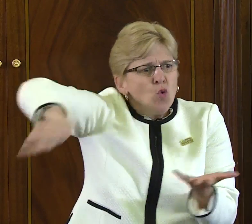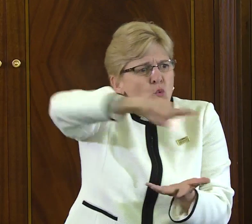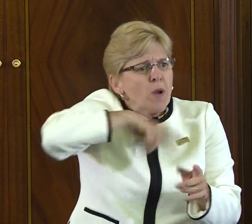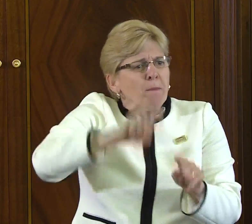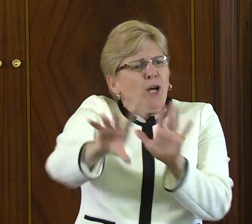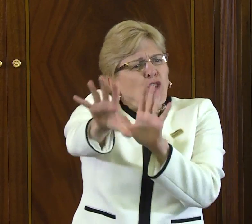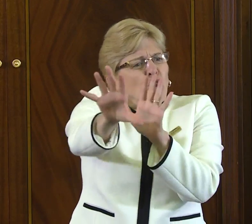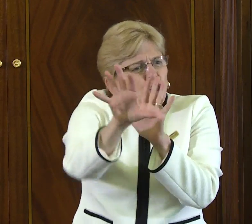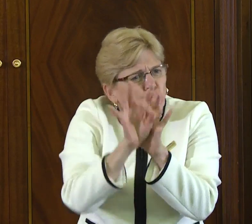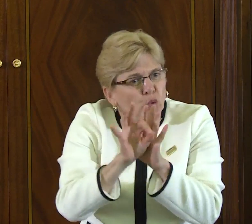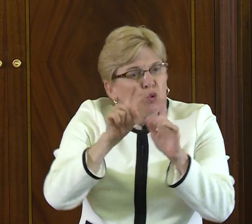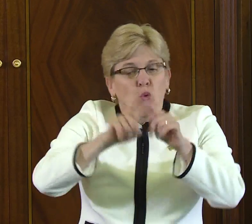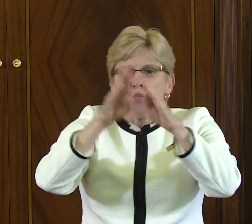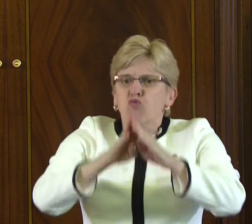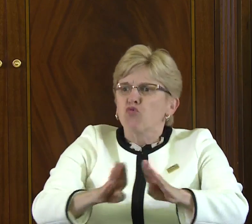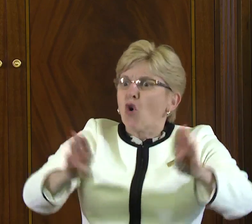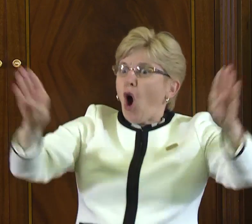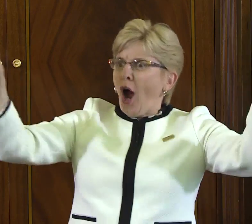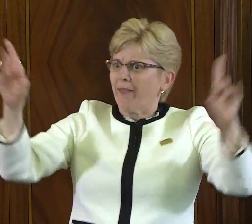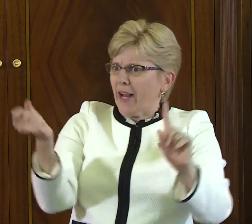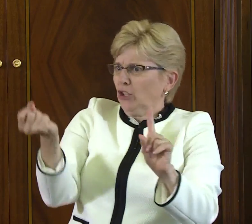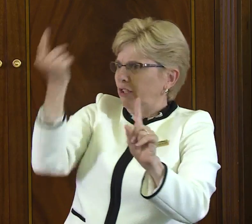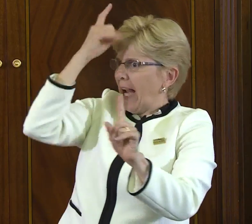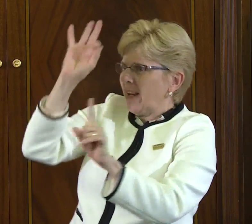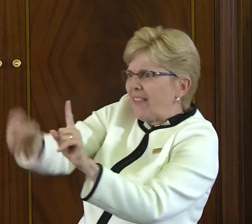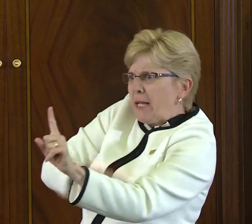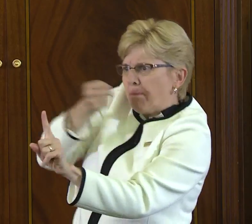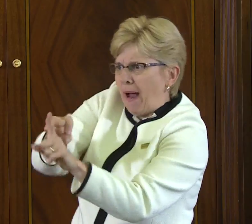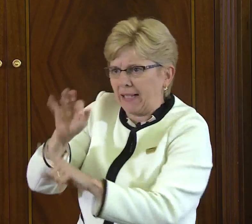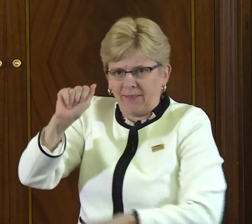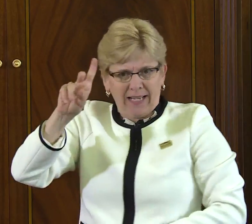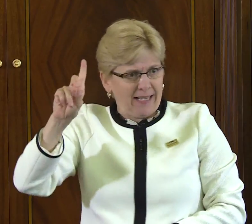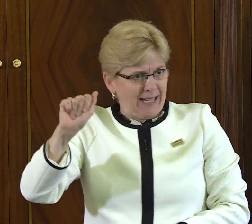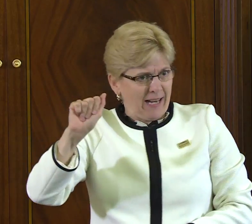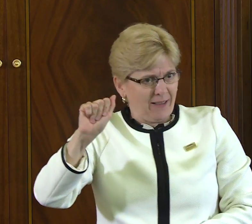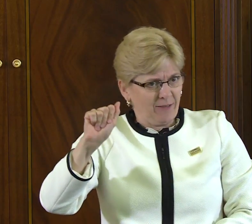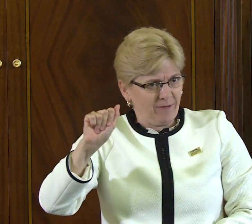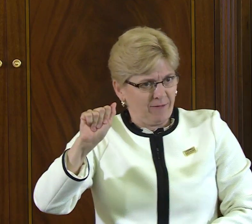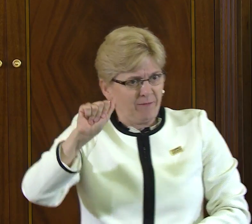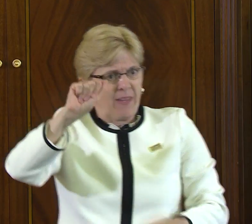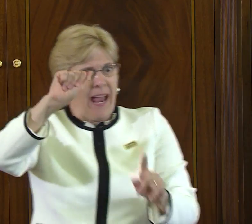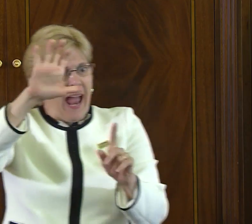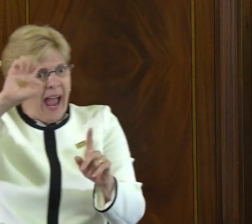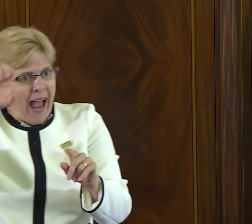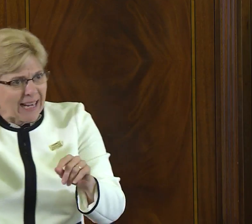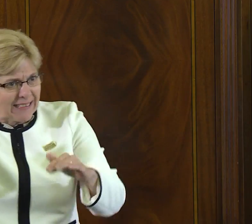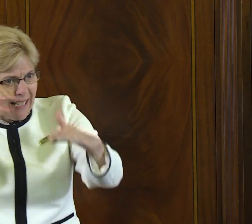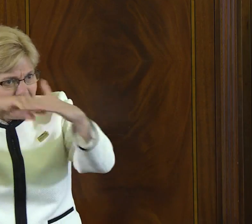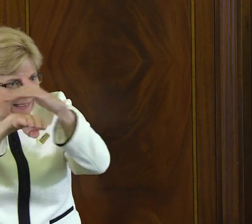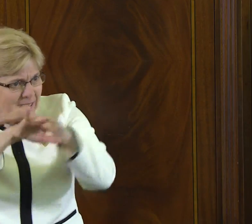and that is the impact of the ADA. We must choose to broaden the understanding of the impact of the ADA.